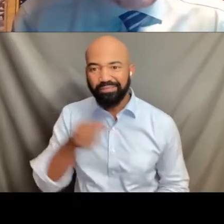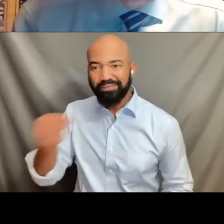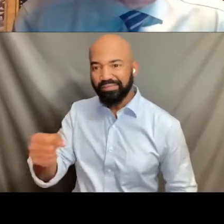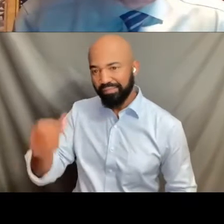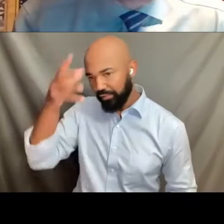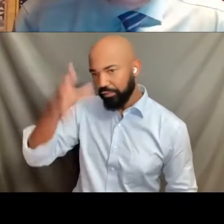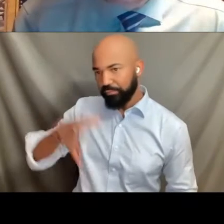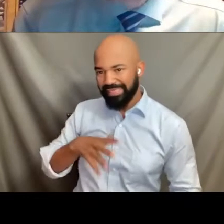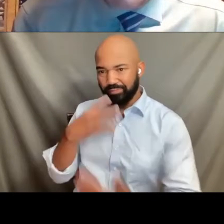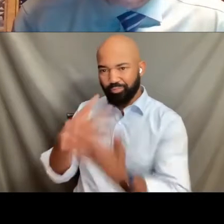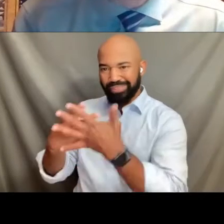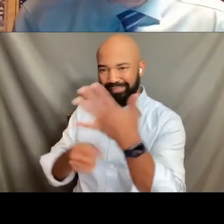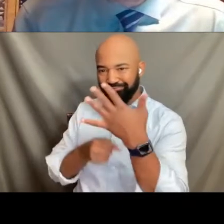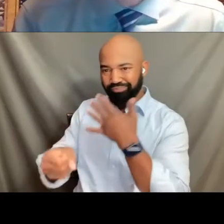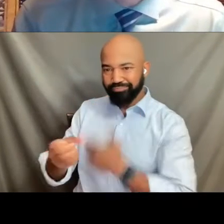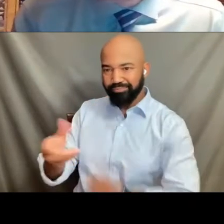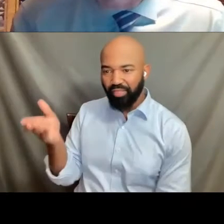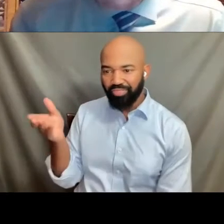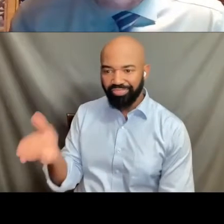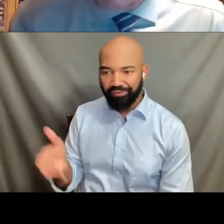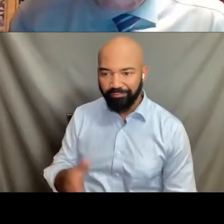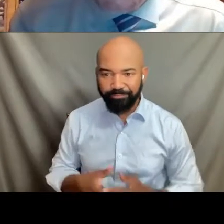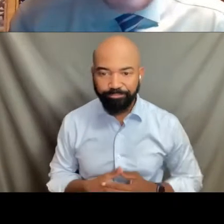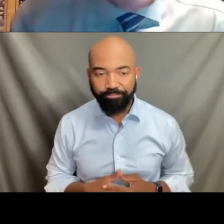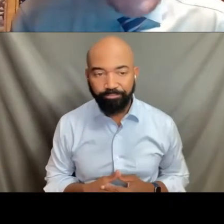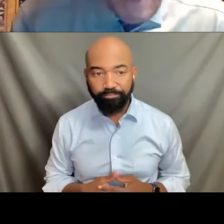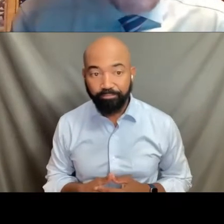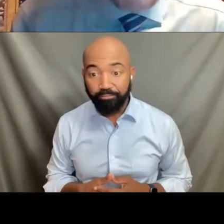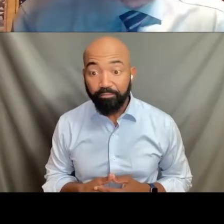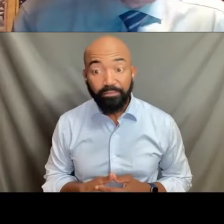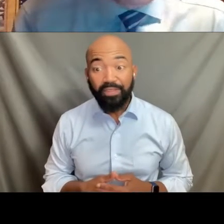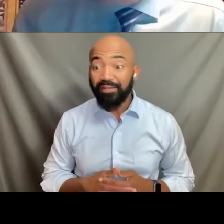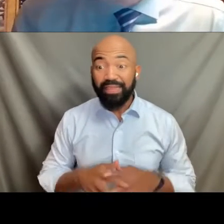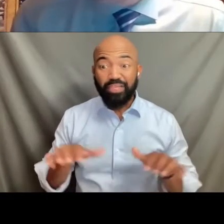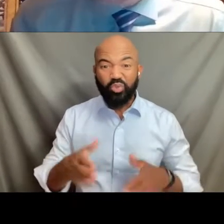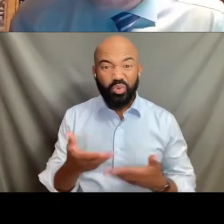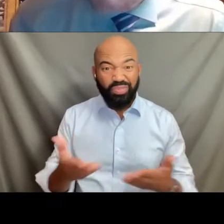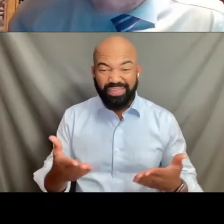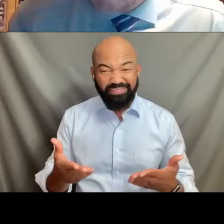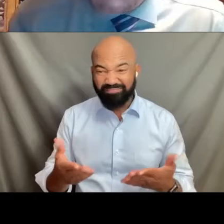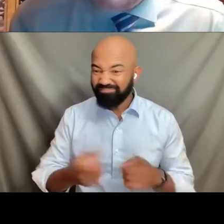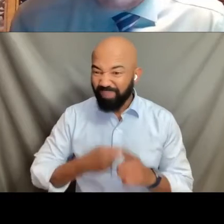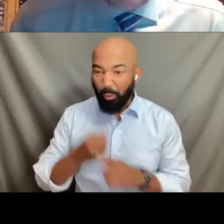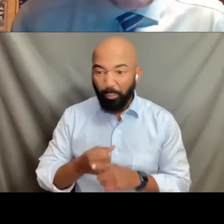and do things to where they deny her various medical treatments,